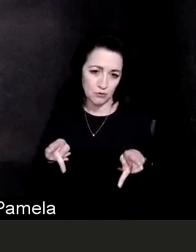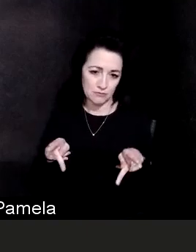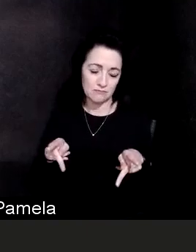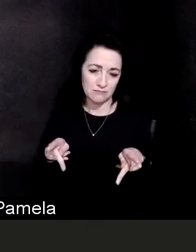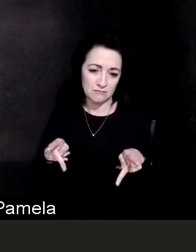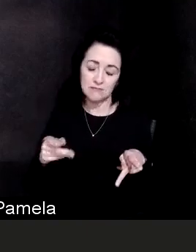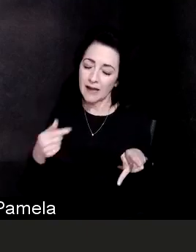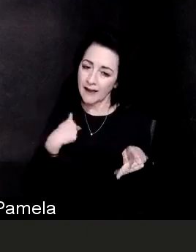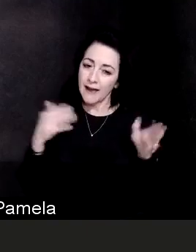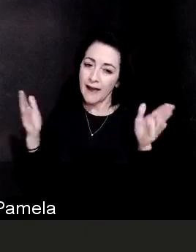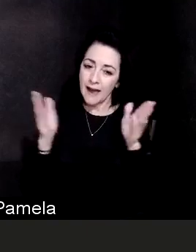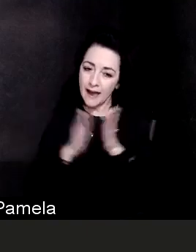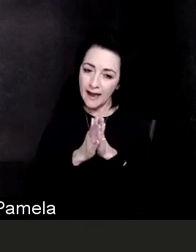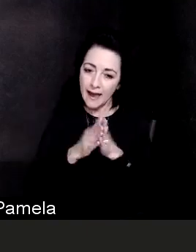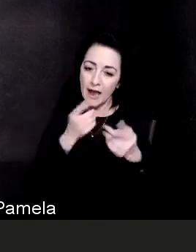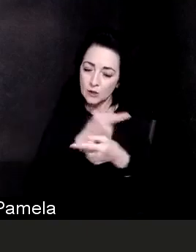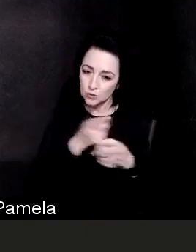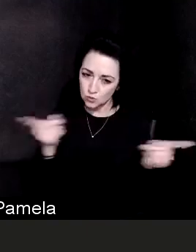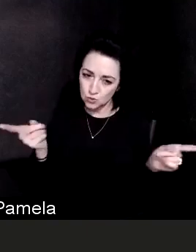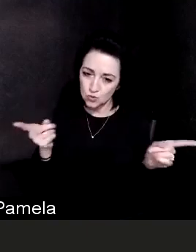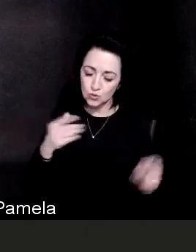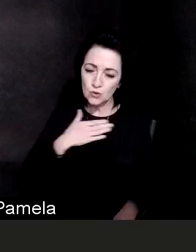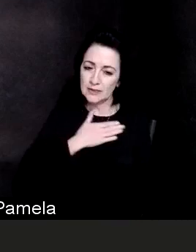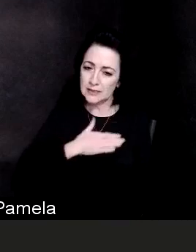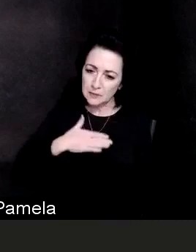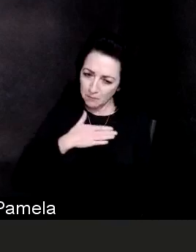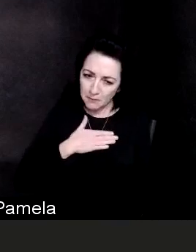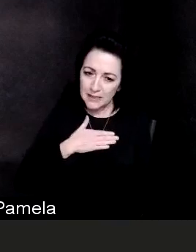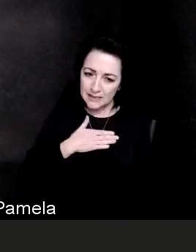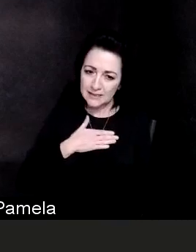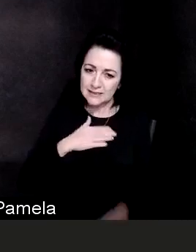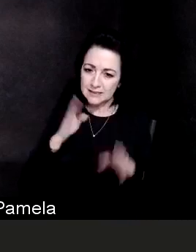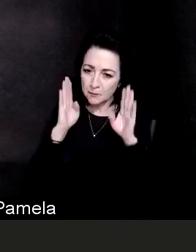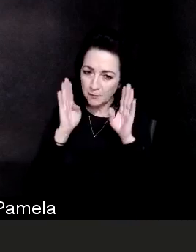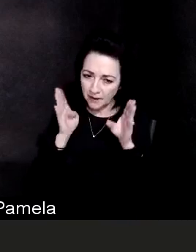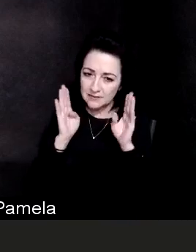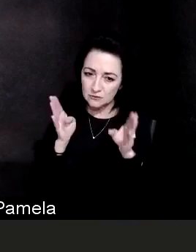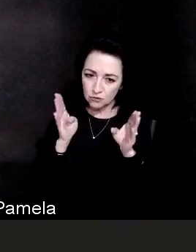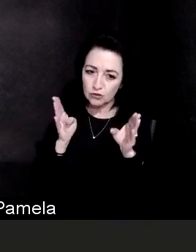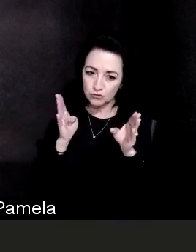that you pay attention because there may be changes in our service delivery